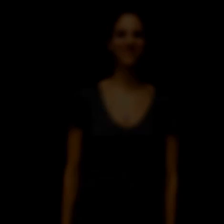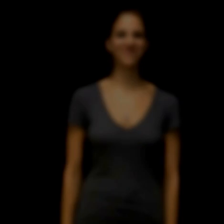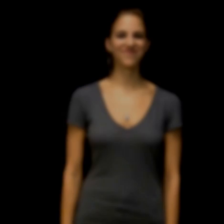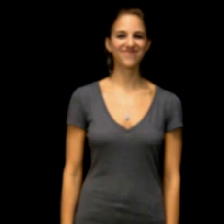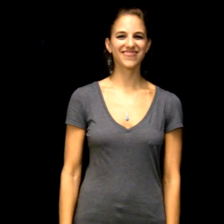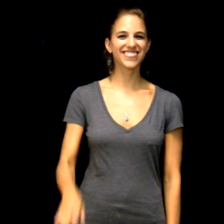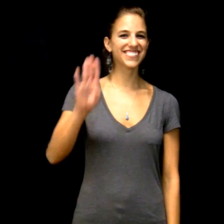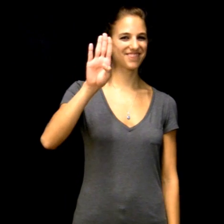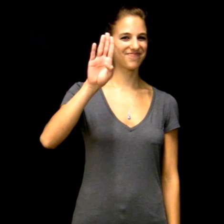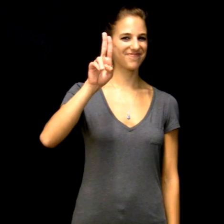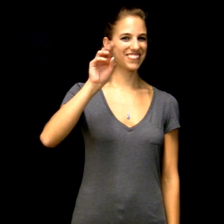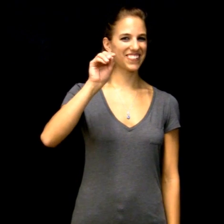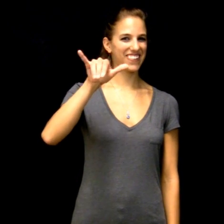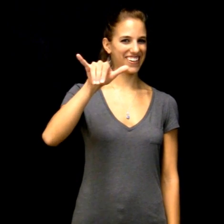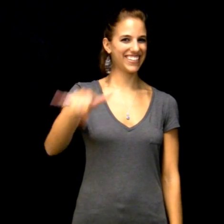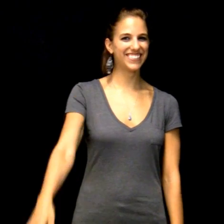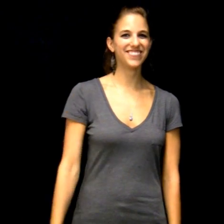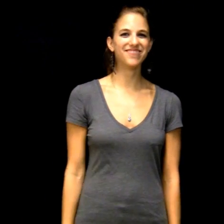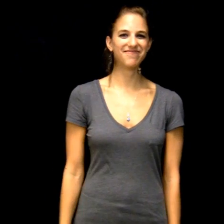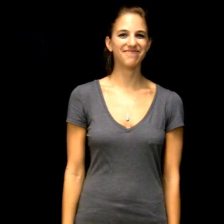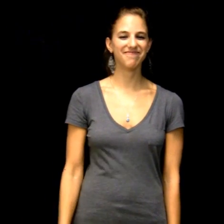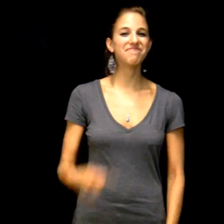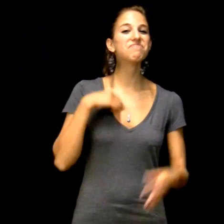Buoys can be understood through an example. “Suppose I were to tell you about my sisters